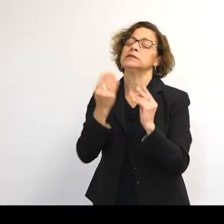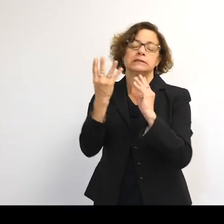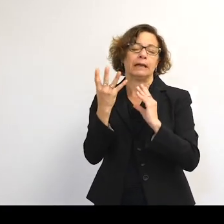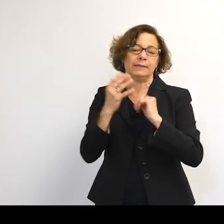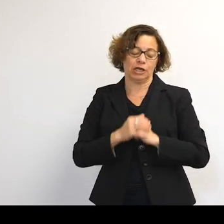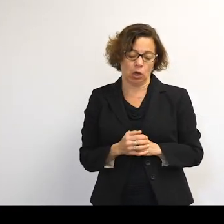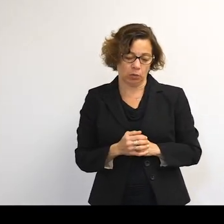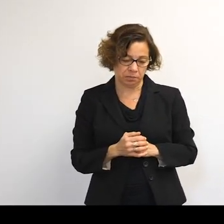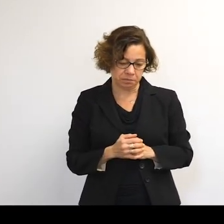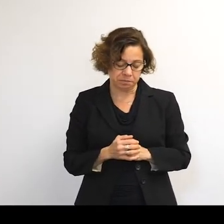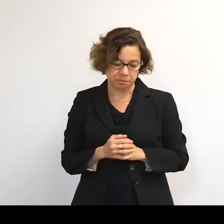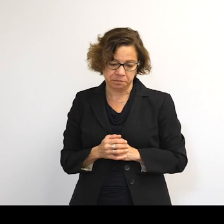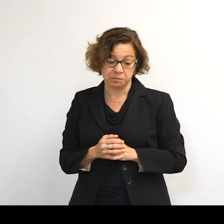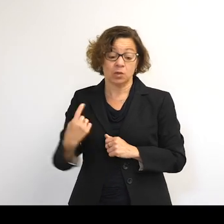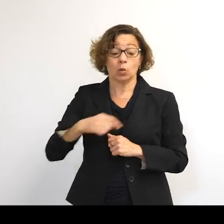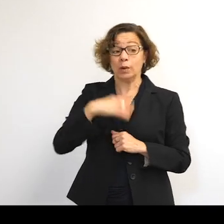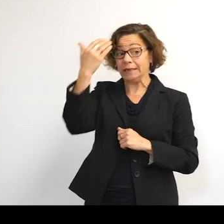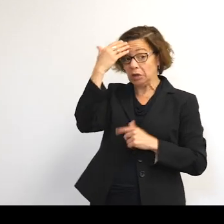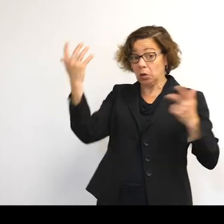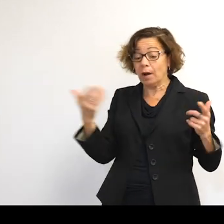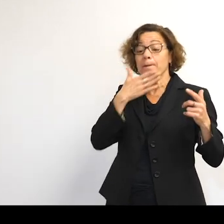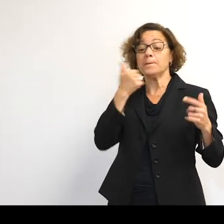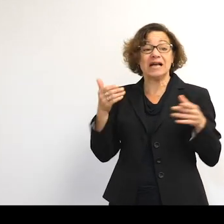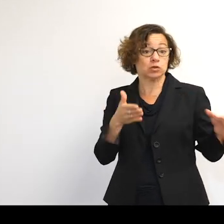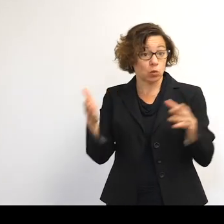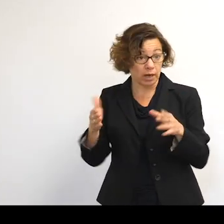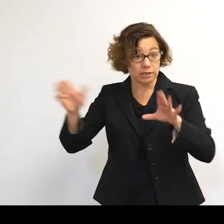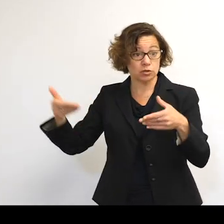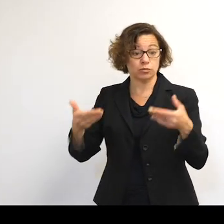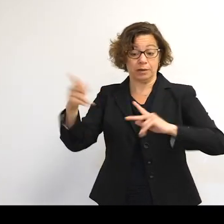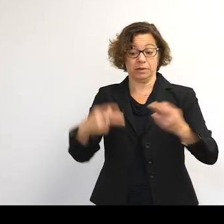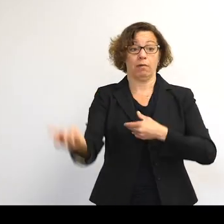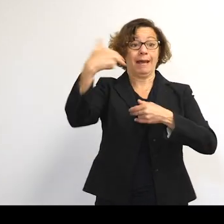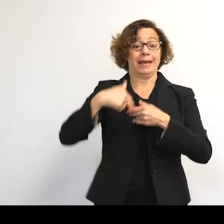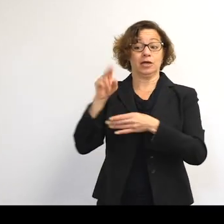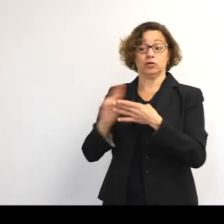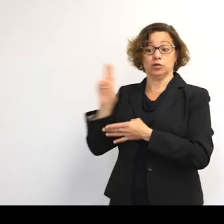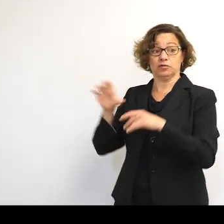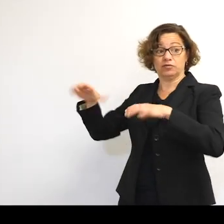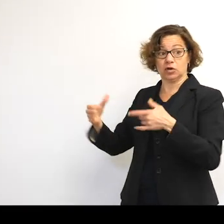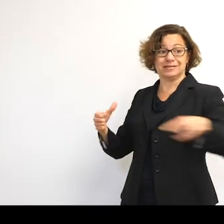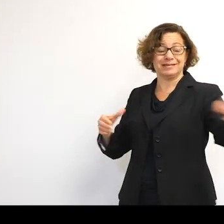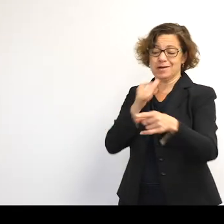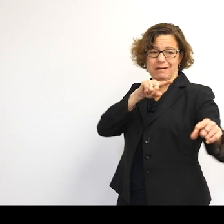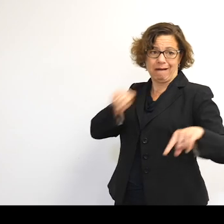And what we know is that the best way to bring people into the university who would not come on their own